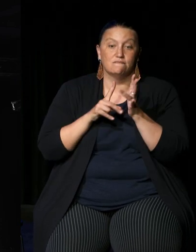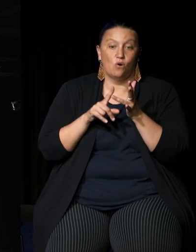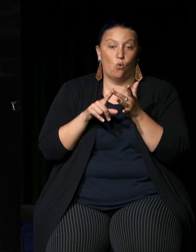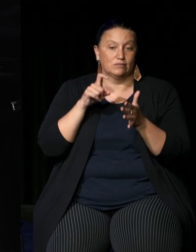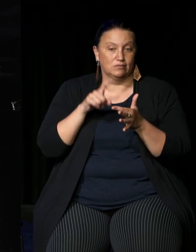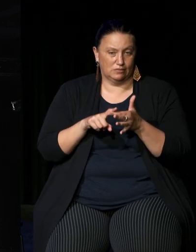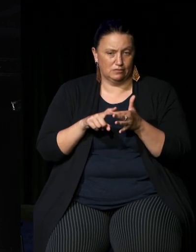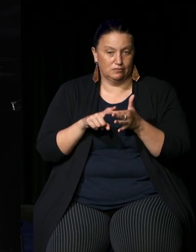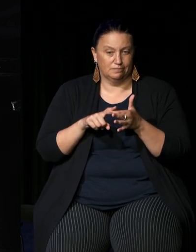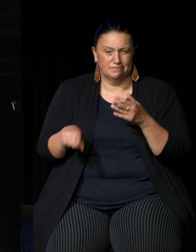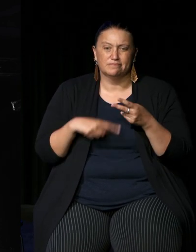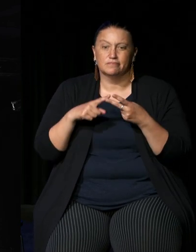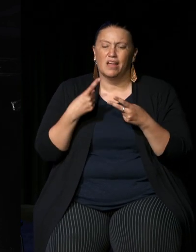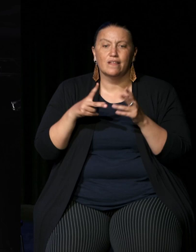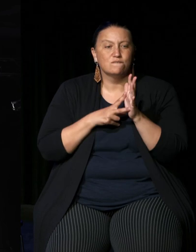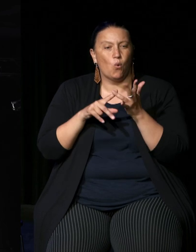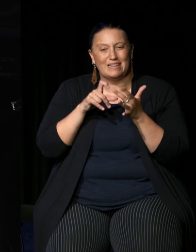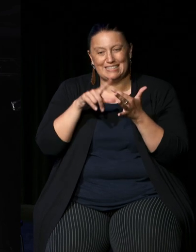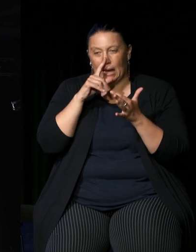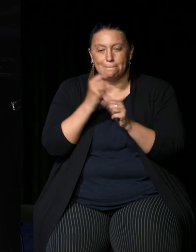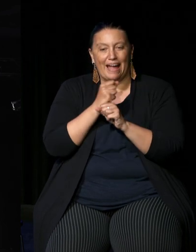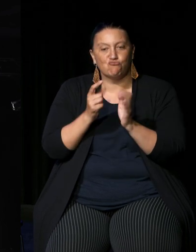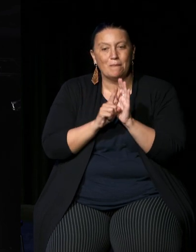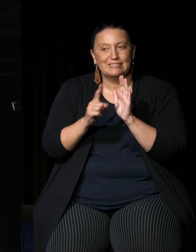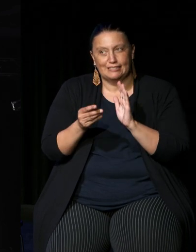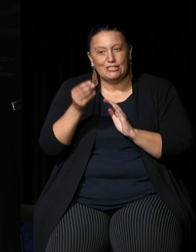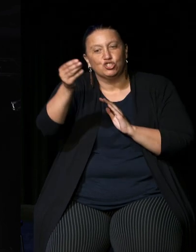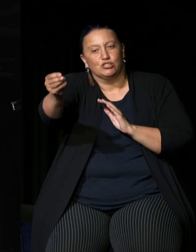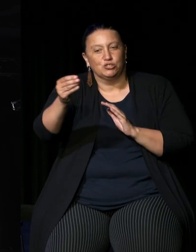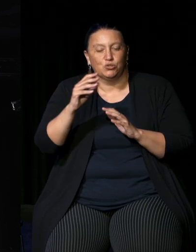um that The Voice may make representations to the Parliament and executive government of the